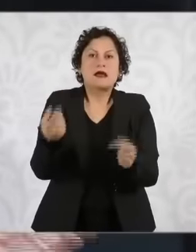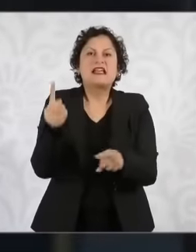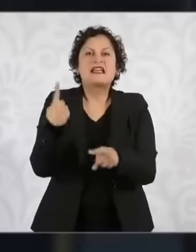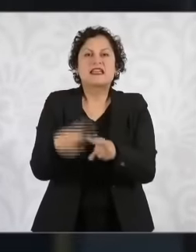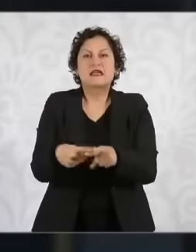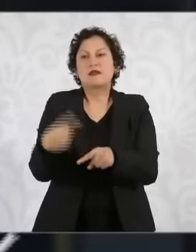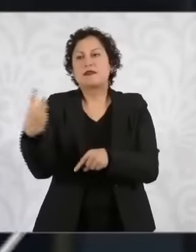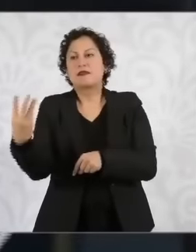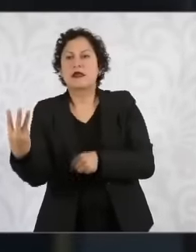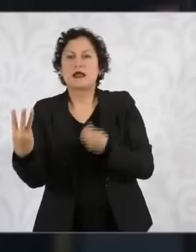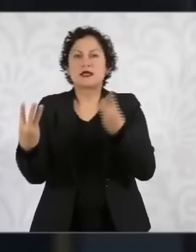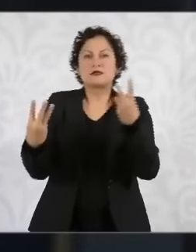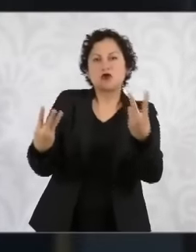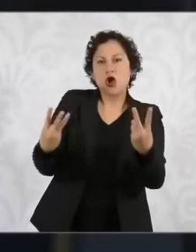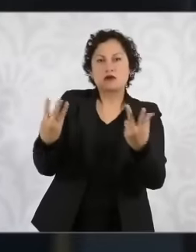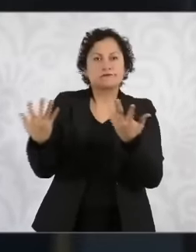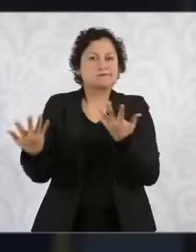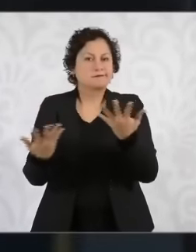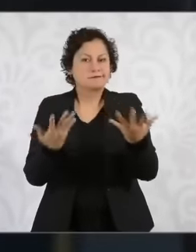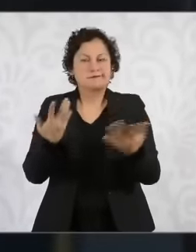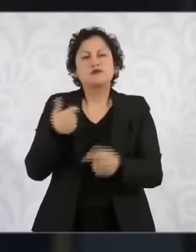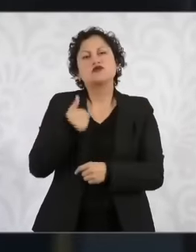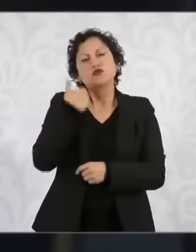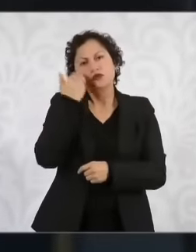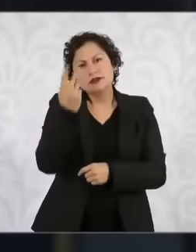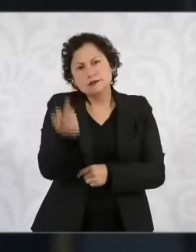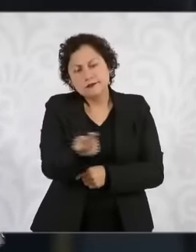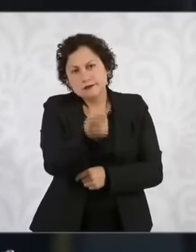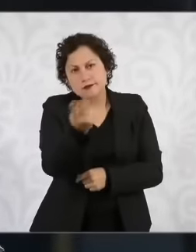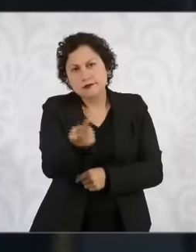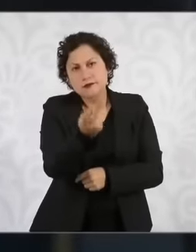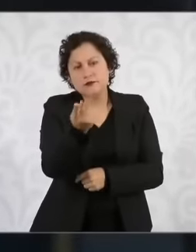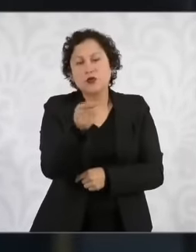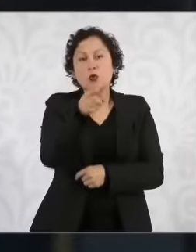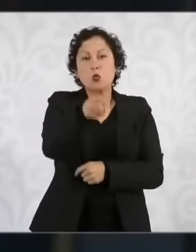who gets two. So in that sense I would like to ask you what What call would I make to you in the face of